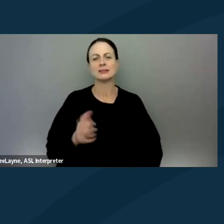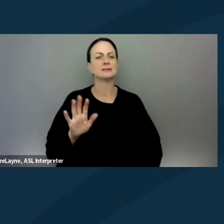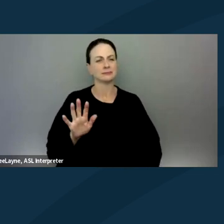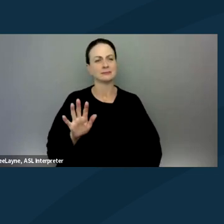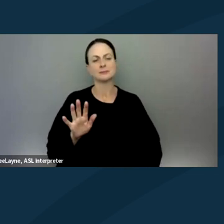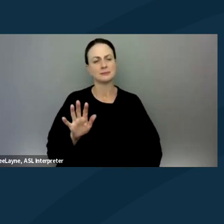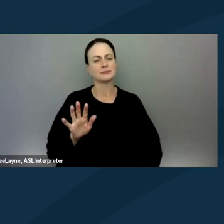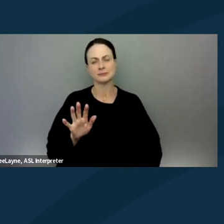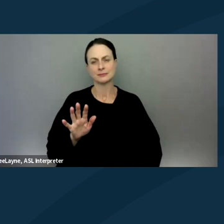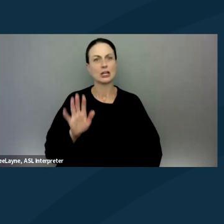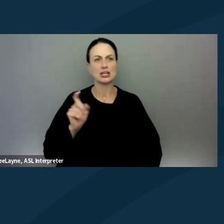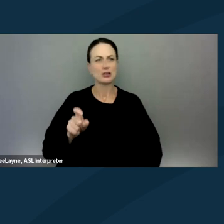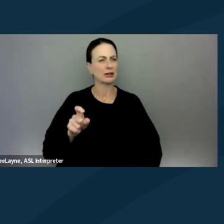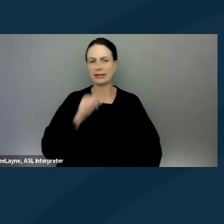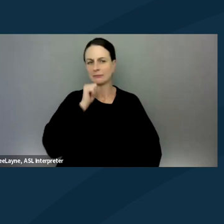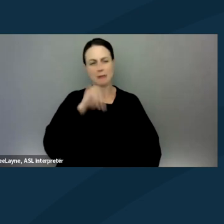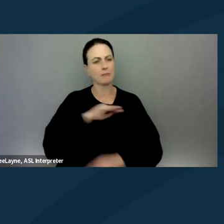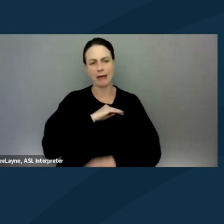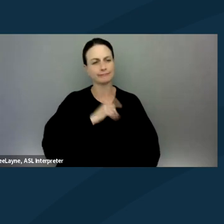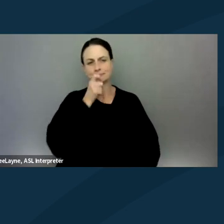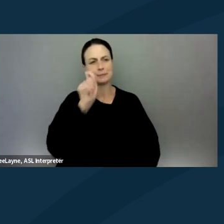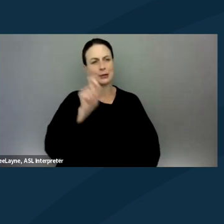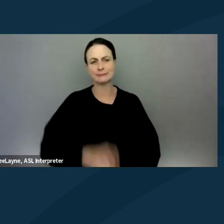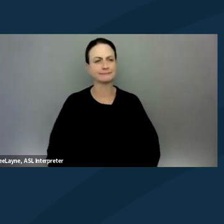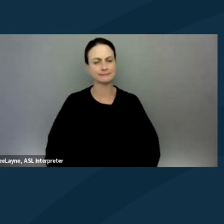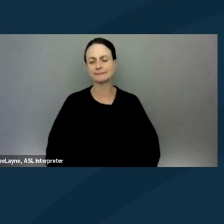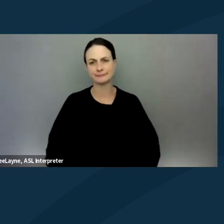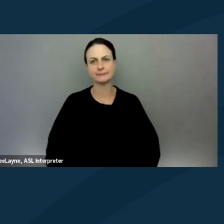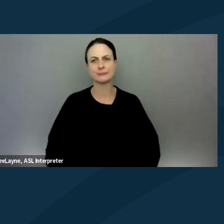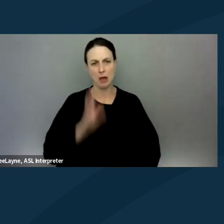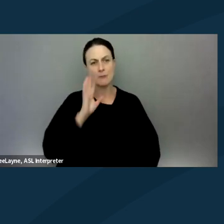your needs aren't gonna get met. Let's just say that. I'm going to be very honest with you.